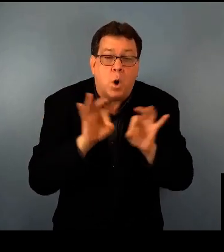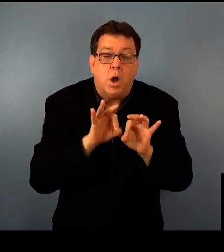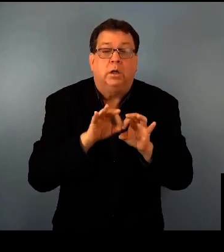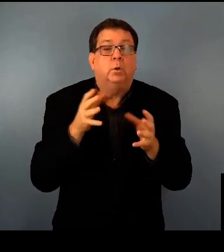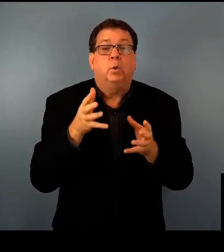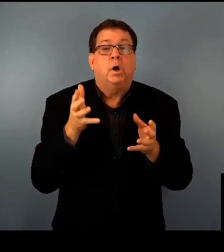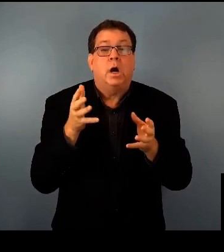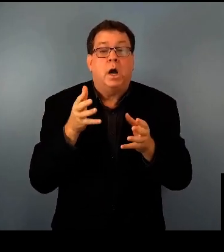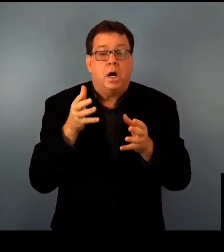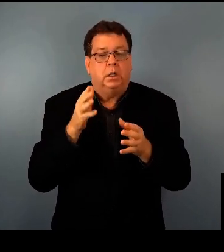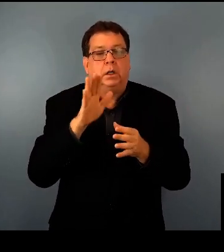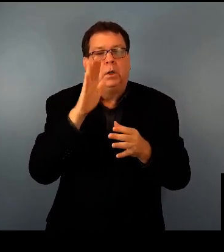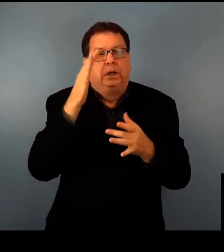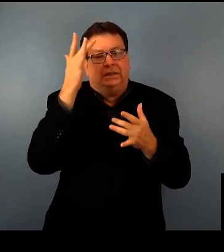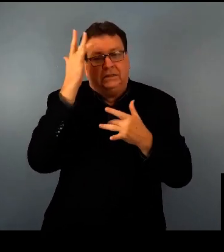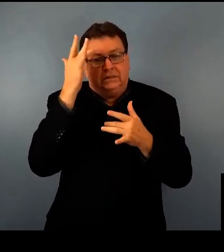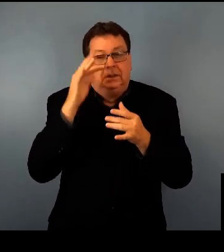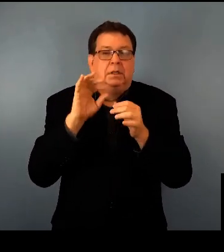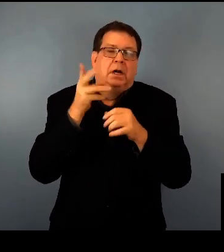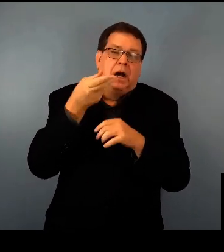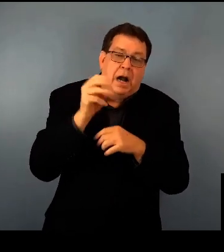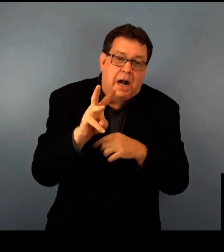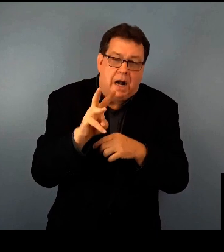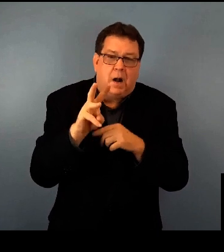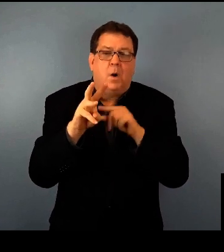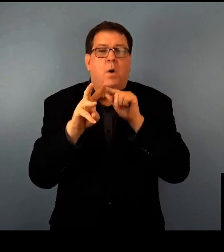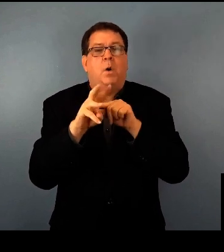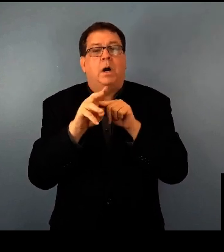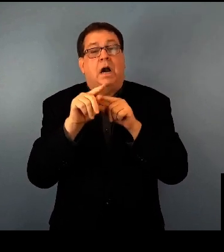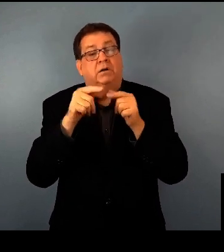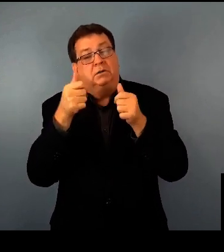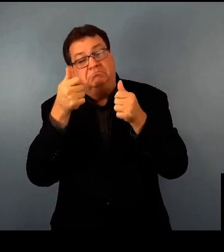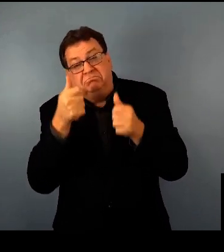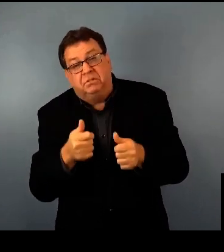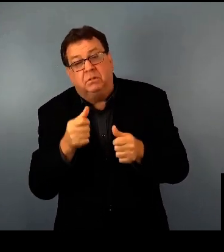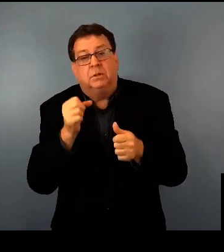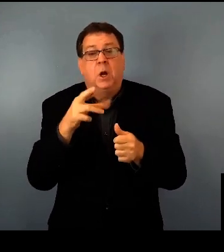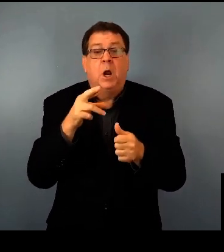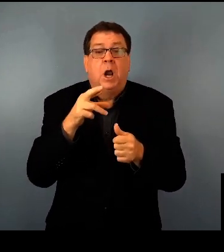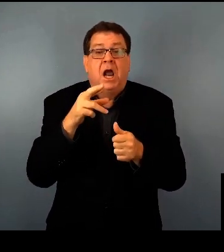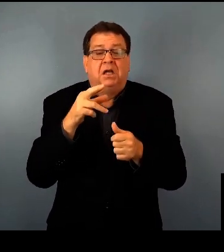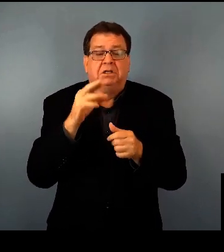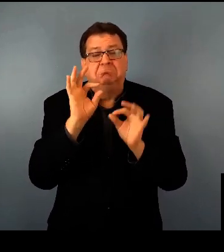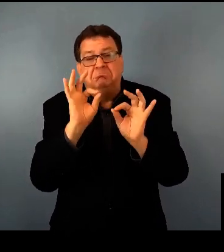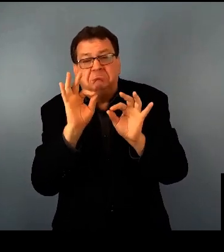the progress of your condition so that you know, for example, how far your vision loss has progressed.